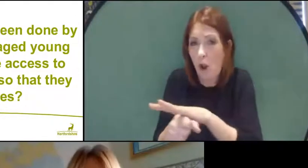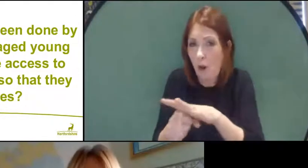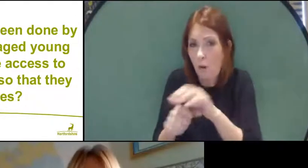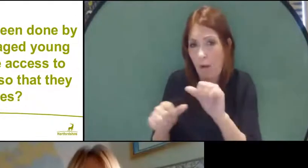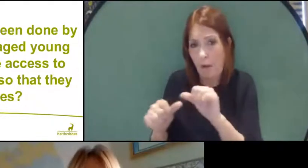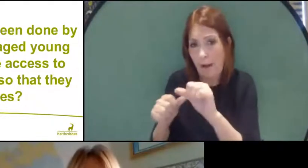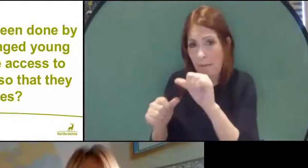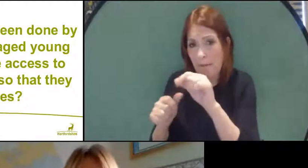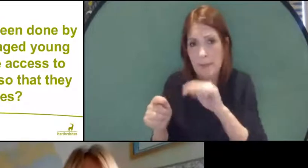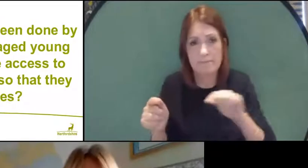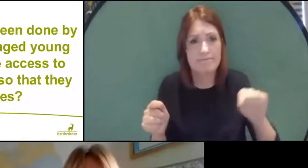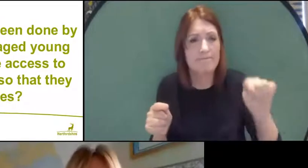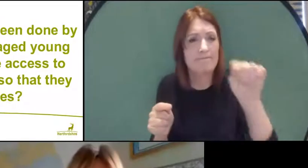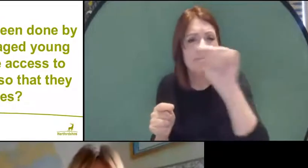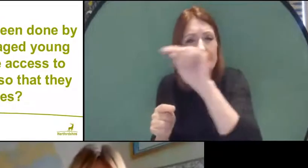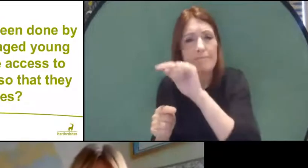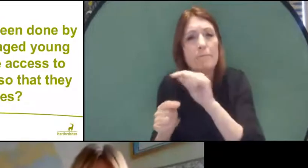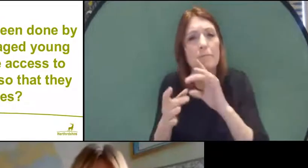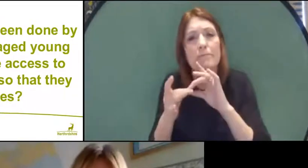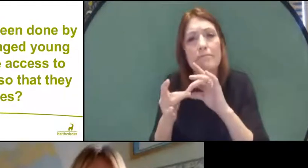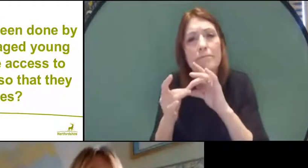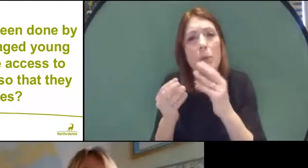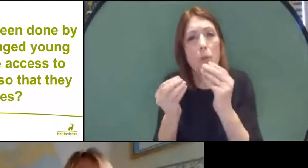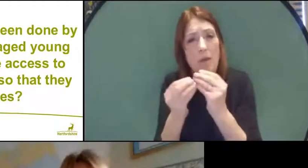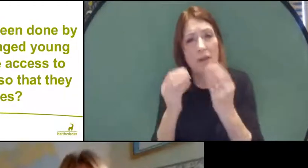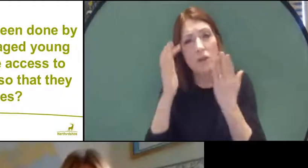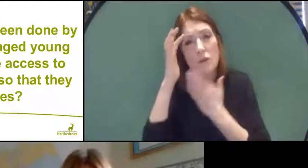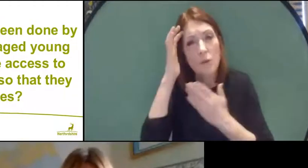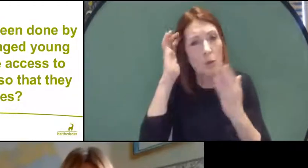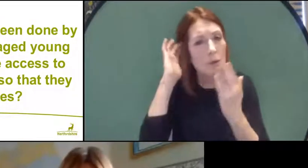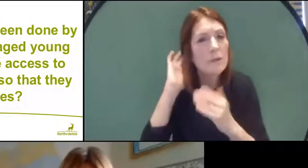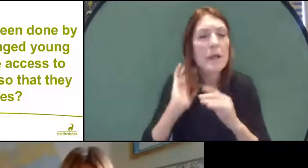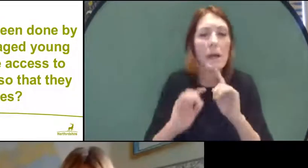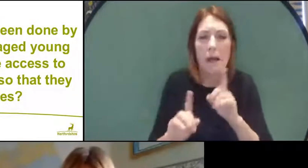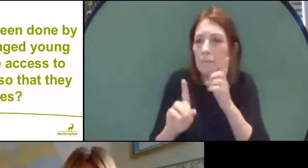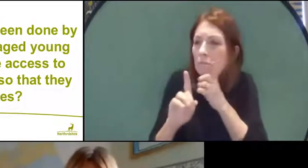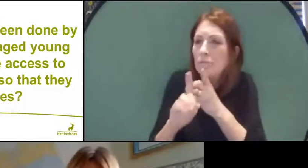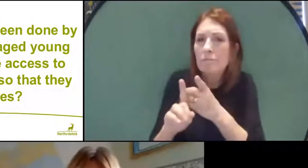have been working directly with schools and have approached the local education authority,